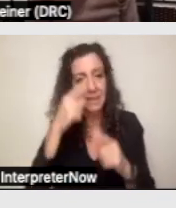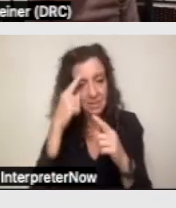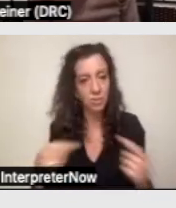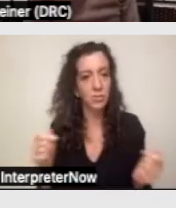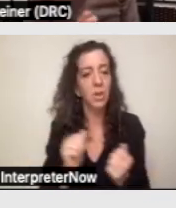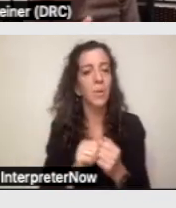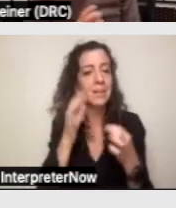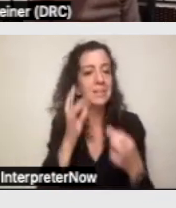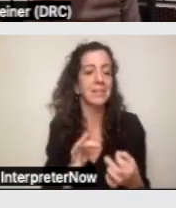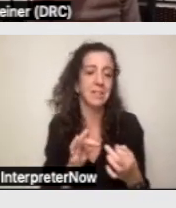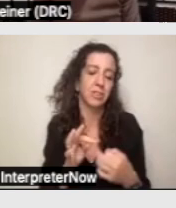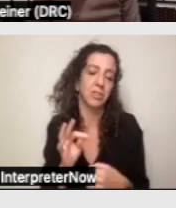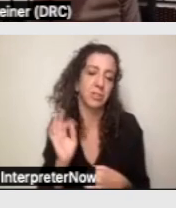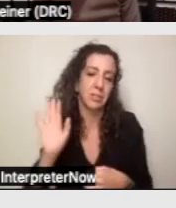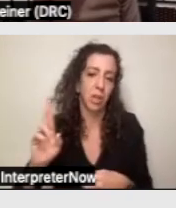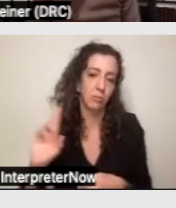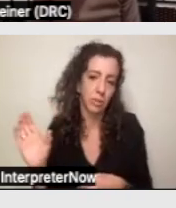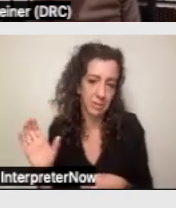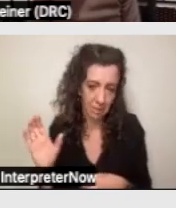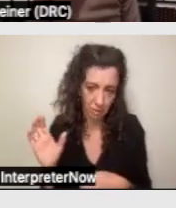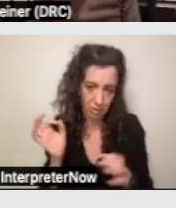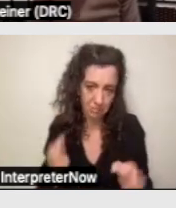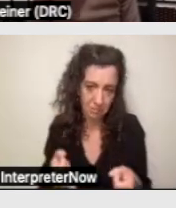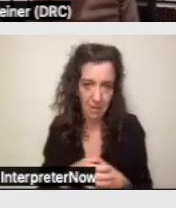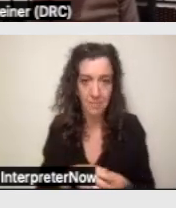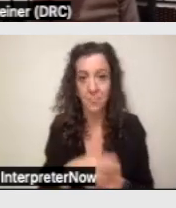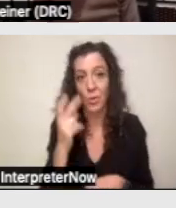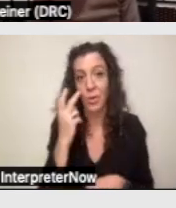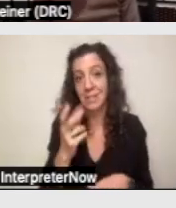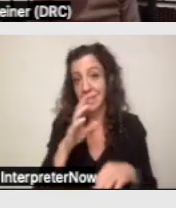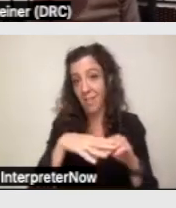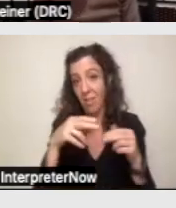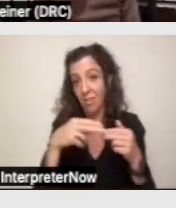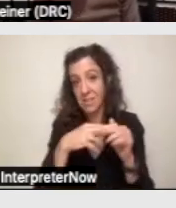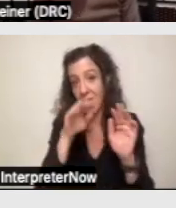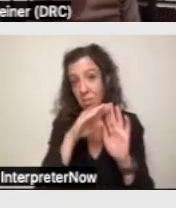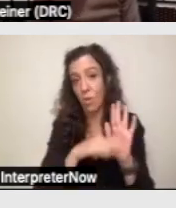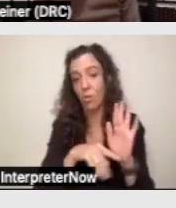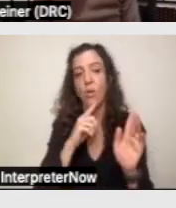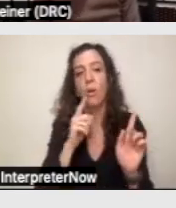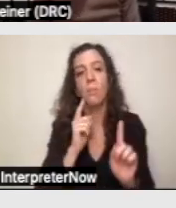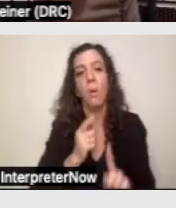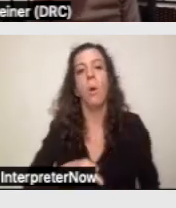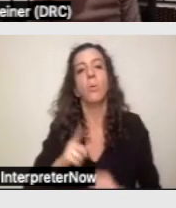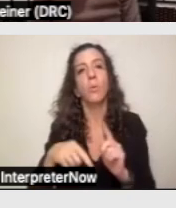And in front of you on this slide is when the regional center needs to provide this notice.